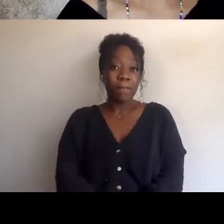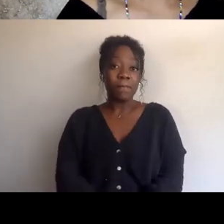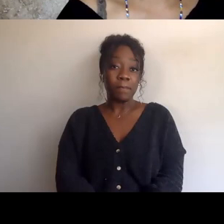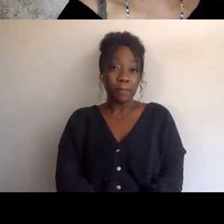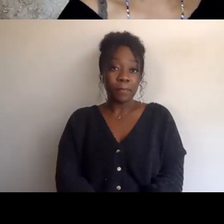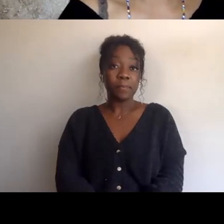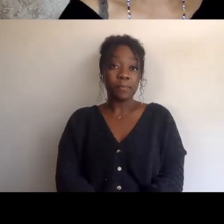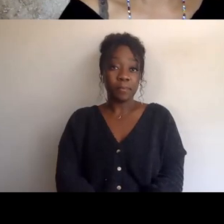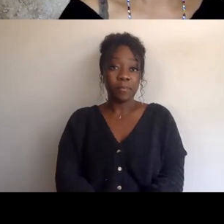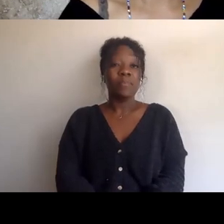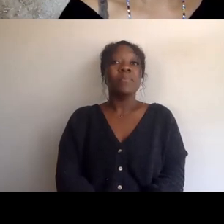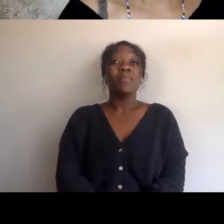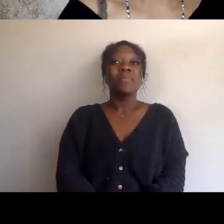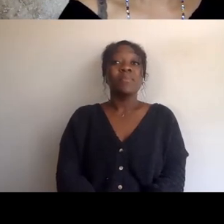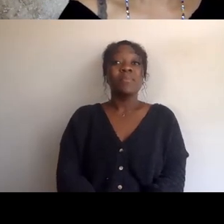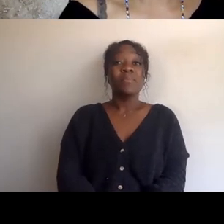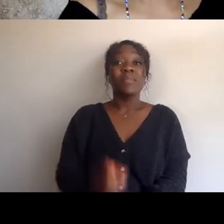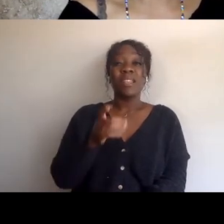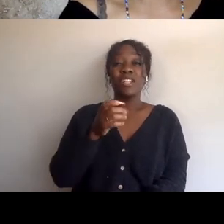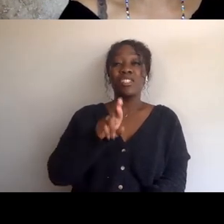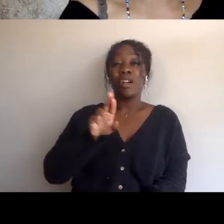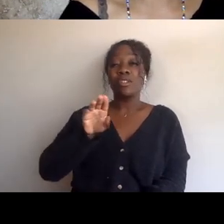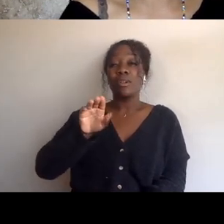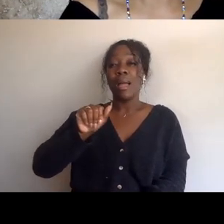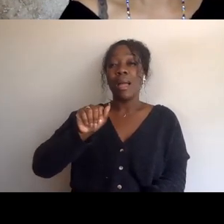Okay, okay, that's what Kwame Ture has to say